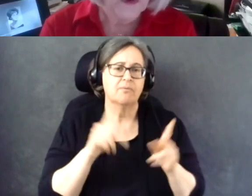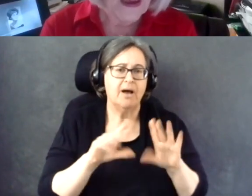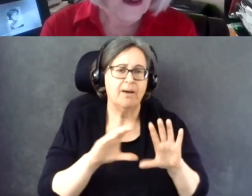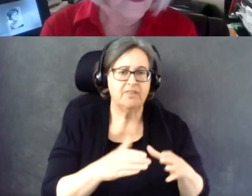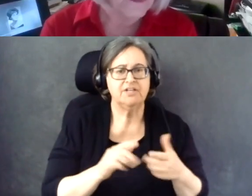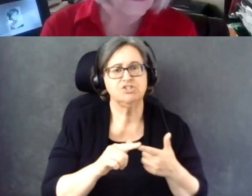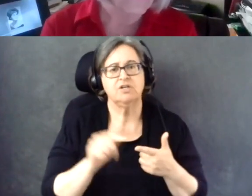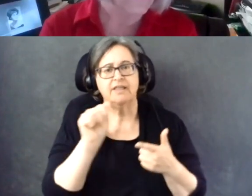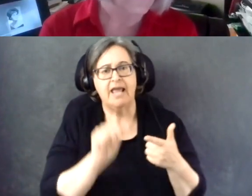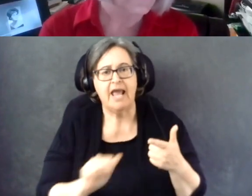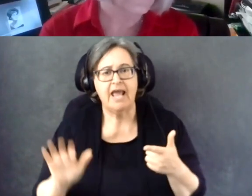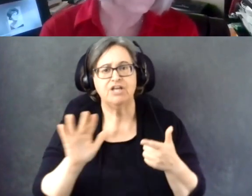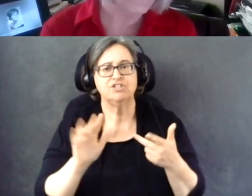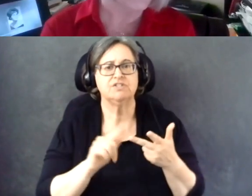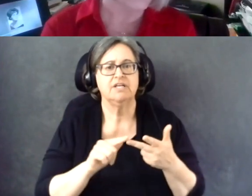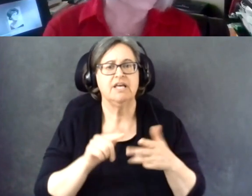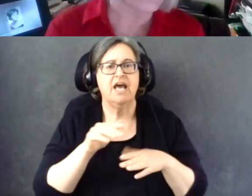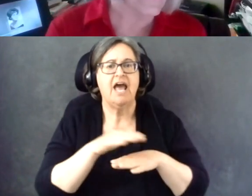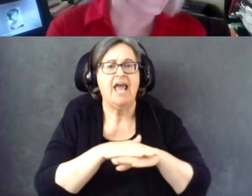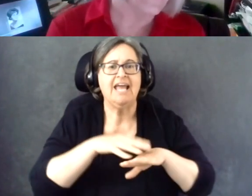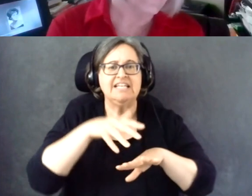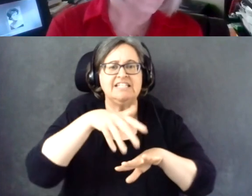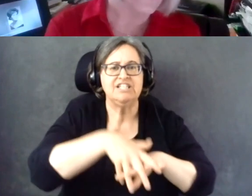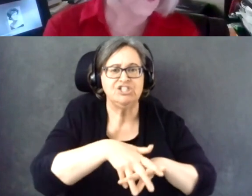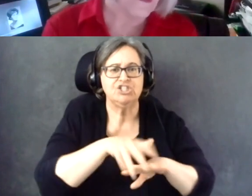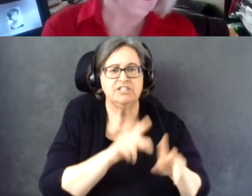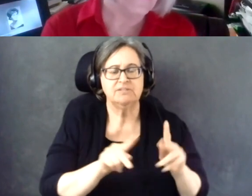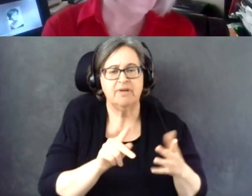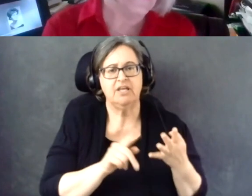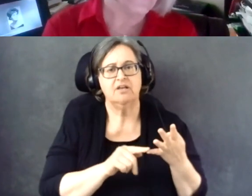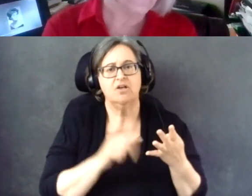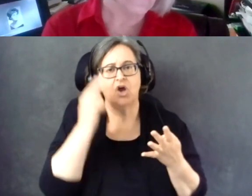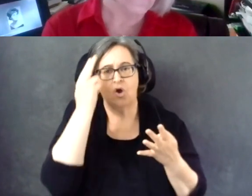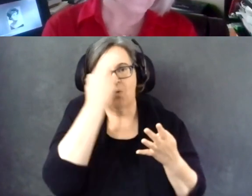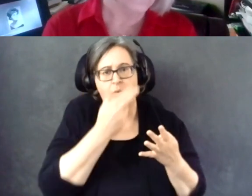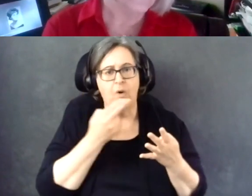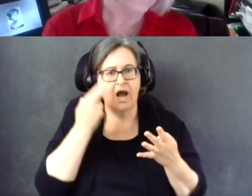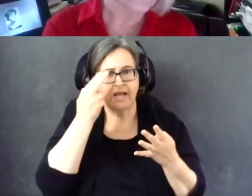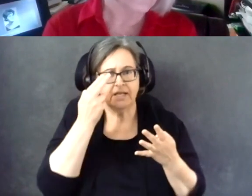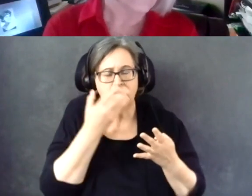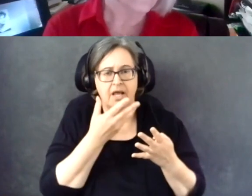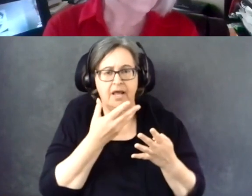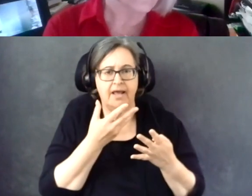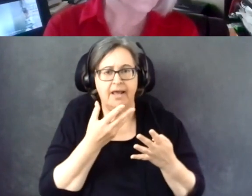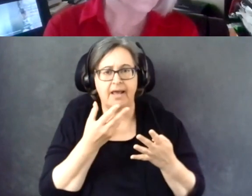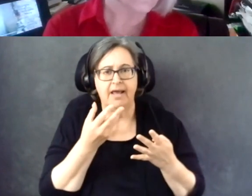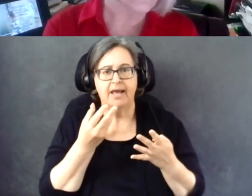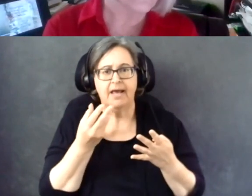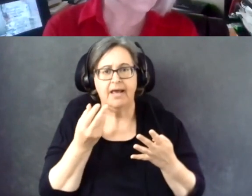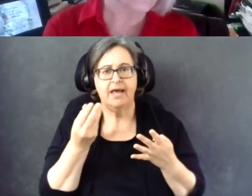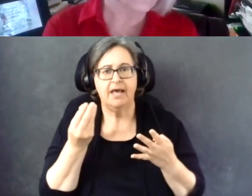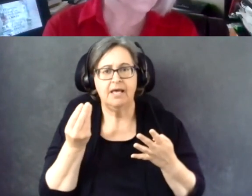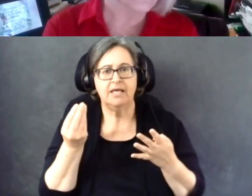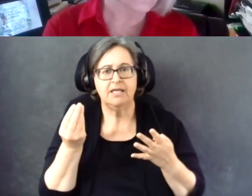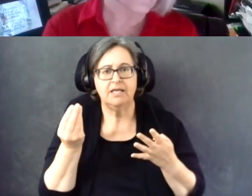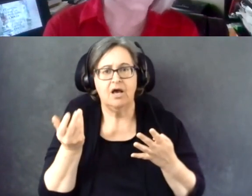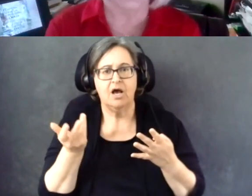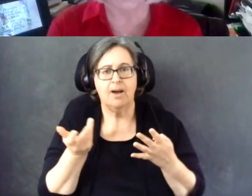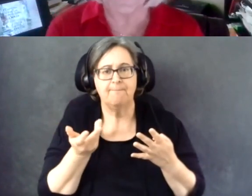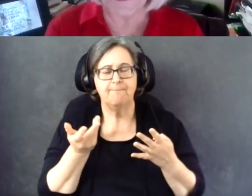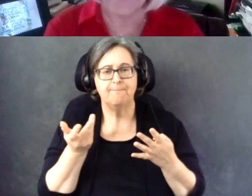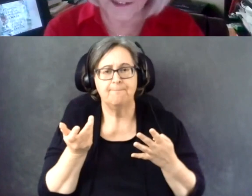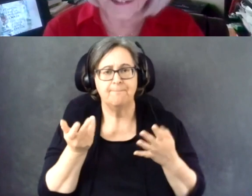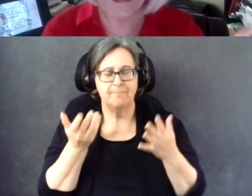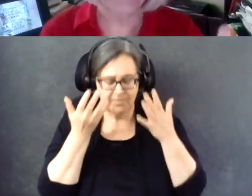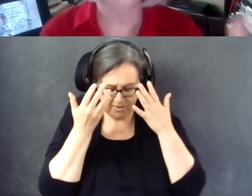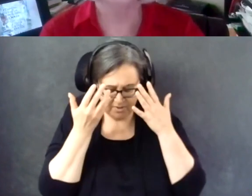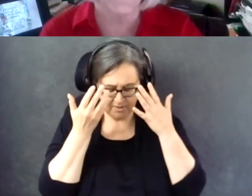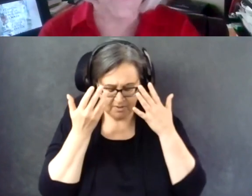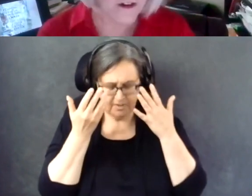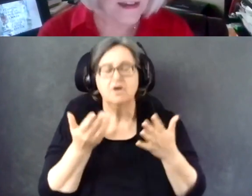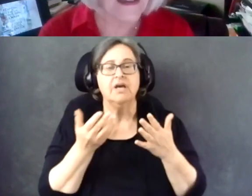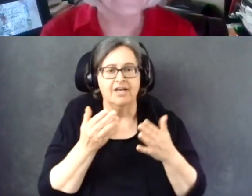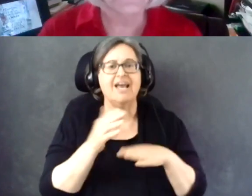We have the indigenous people with the Hawaiian -- the Native American.